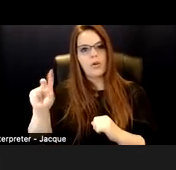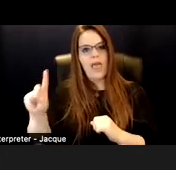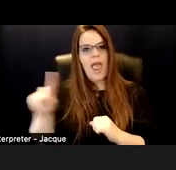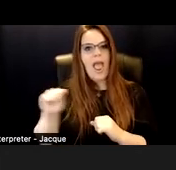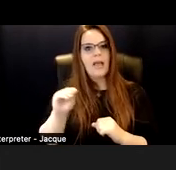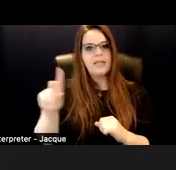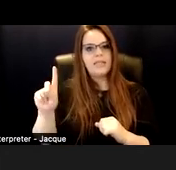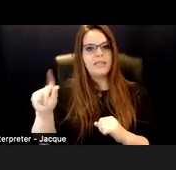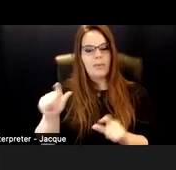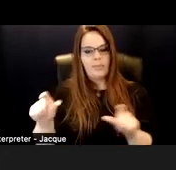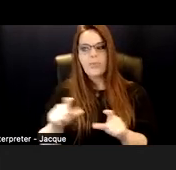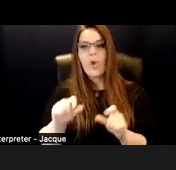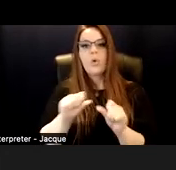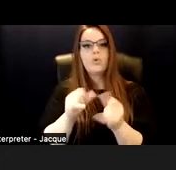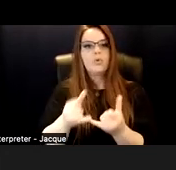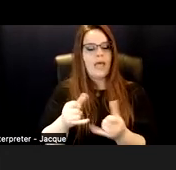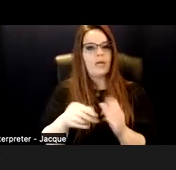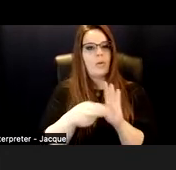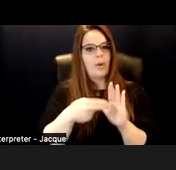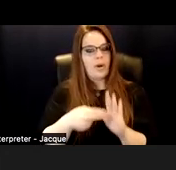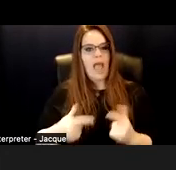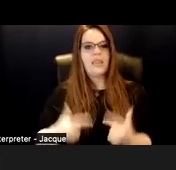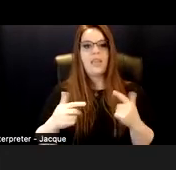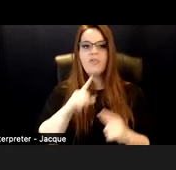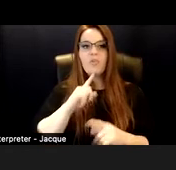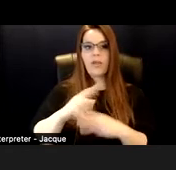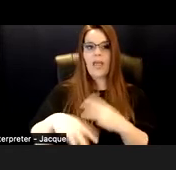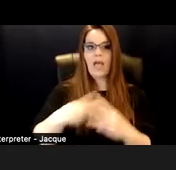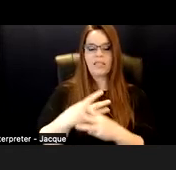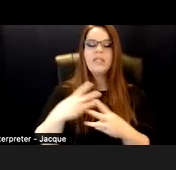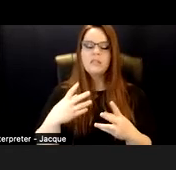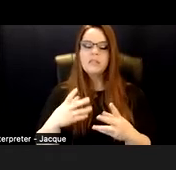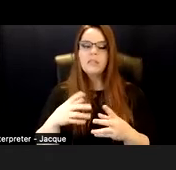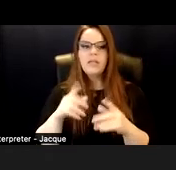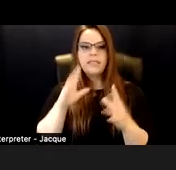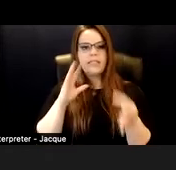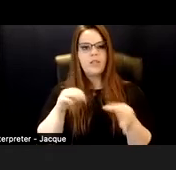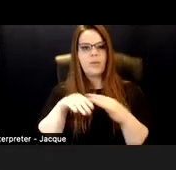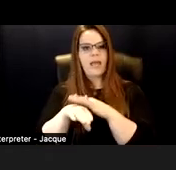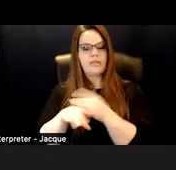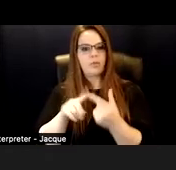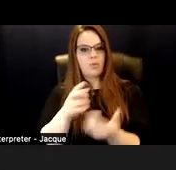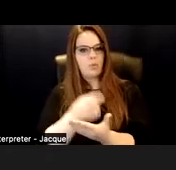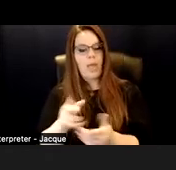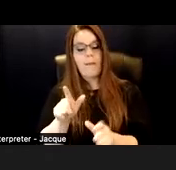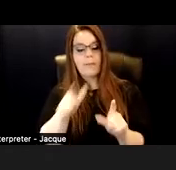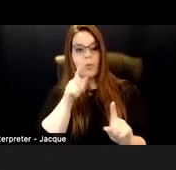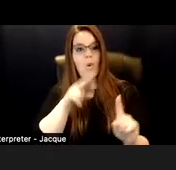Societal markers and lived realities determine access to resources. People who are perceived to be in privileged groups